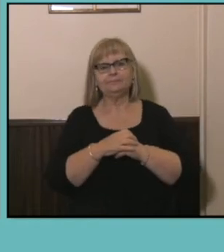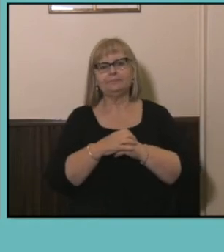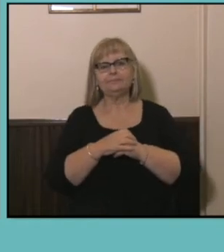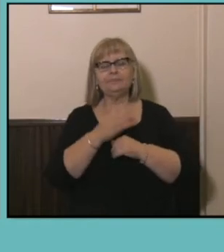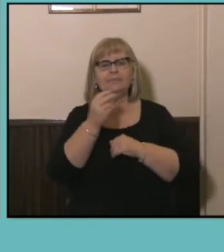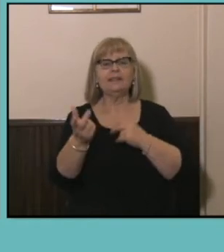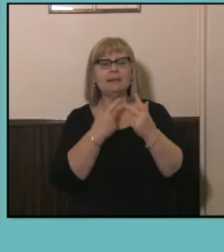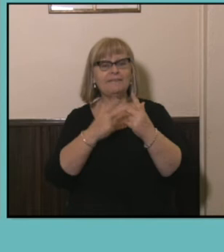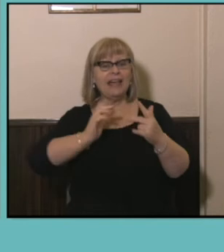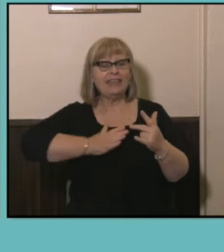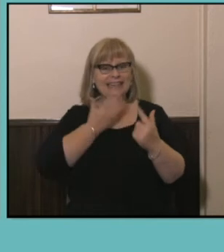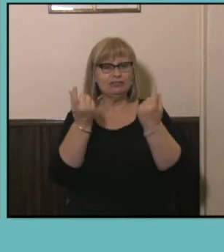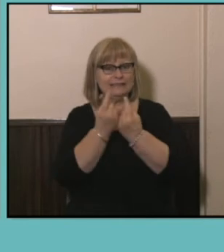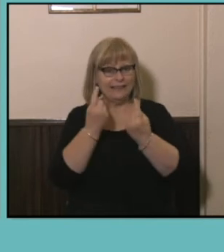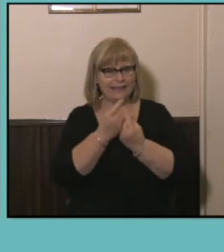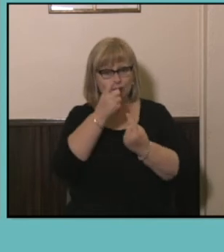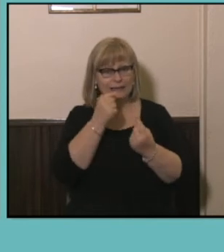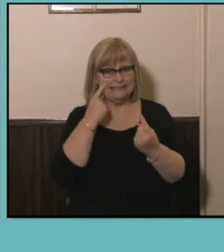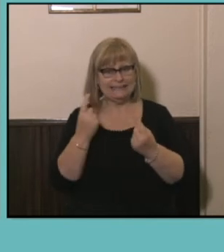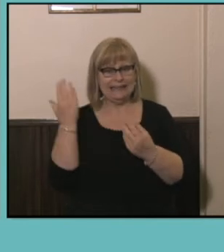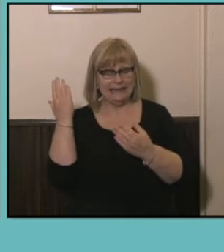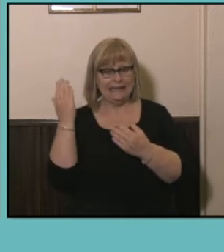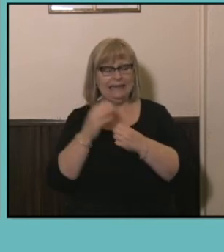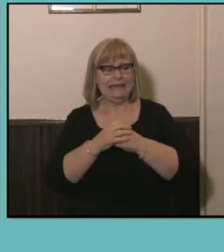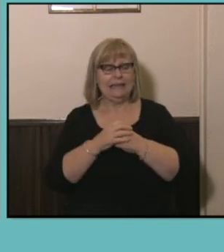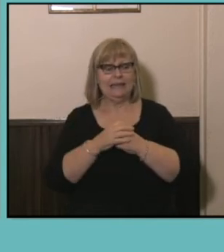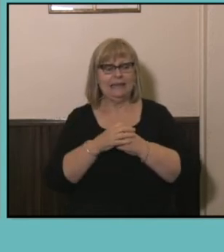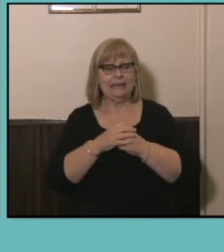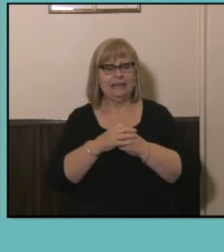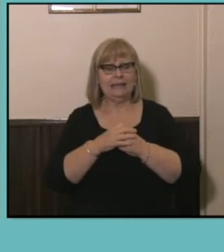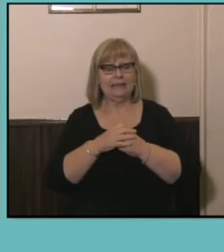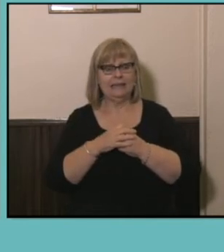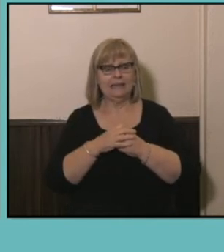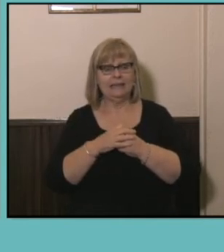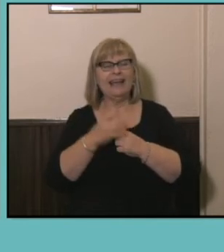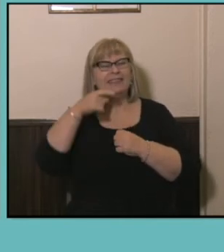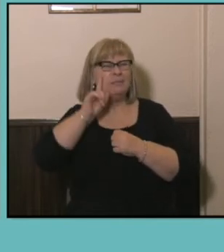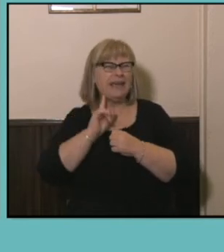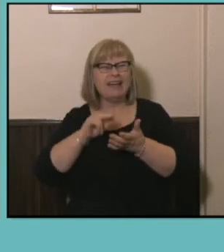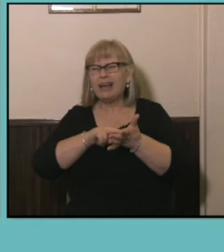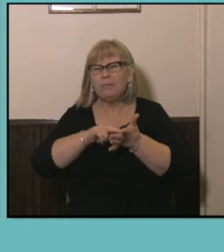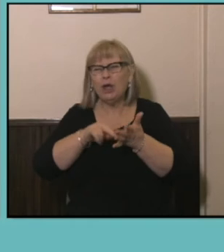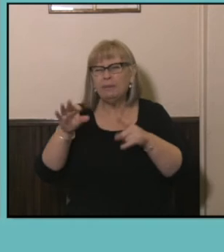interesting trends that you can see there the pinky-purple color at the